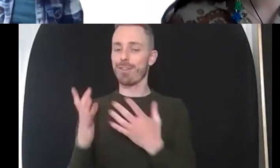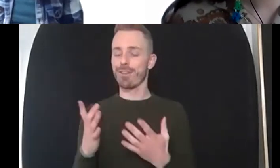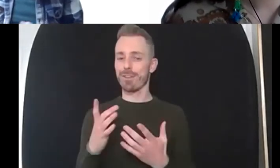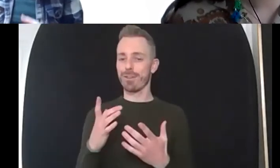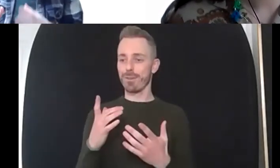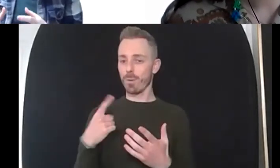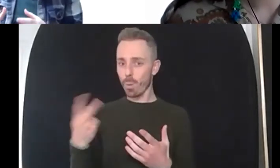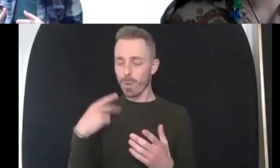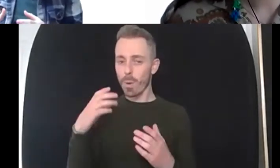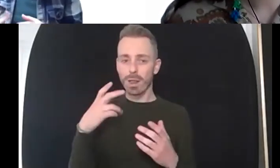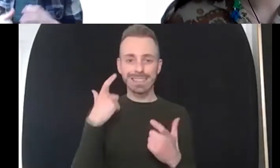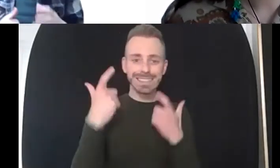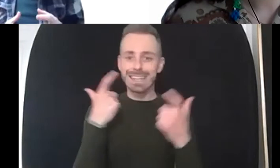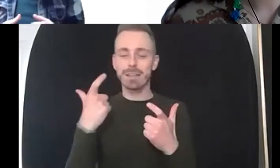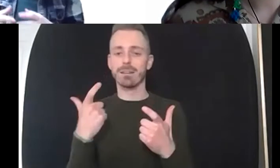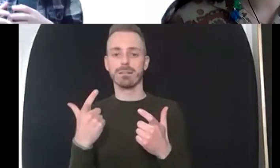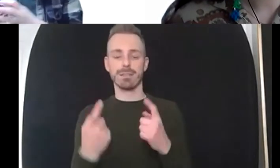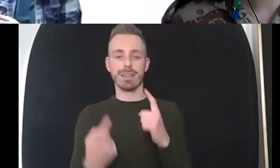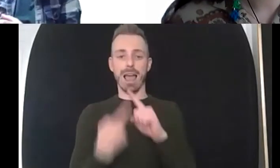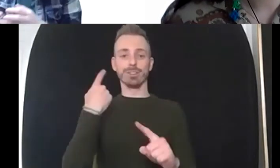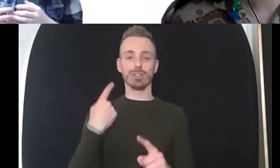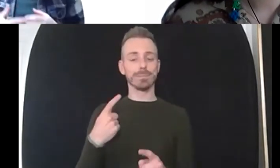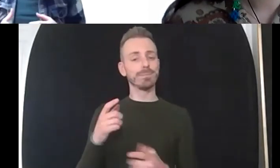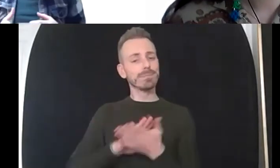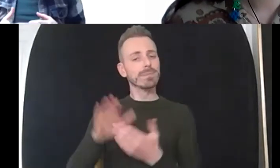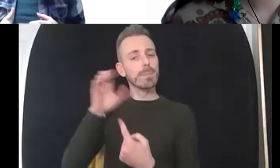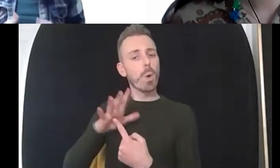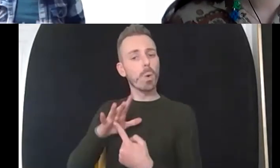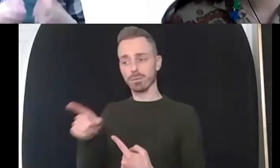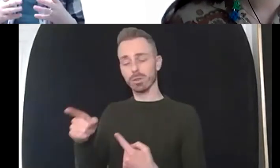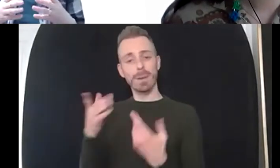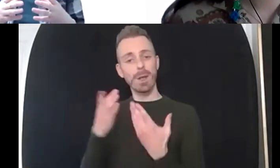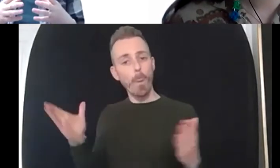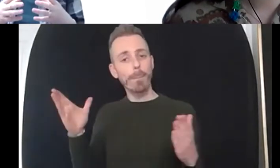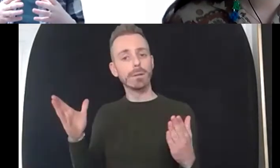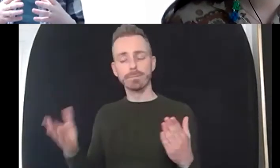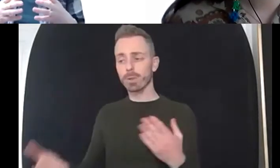so i think it's it's about that openness about valuing the questions being asked um and if you